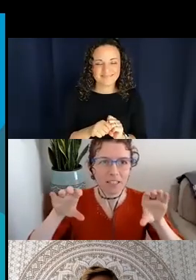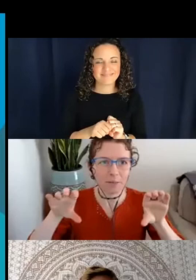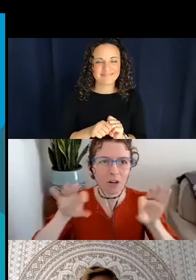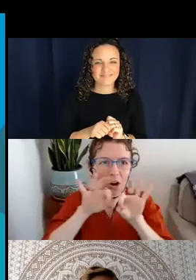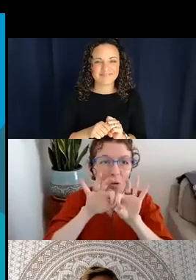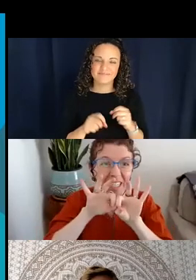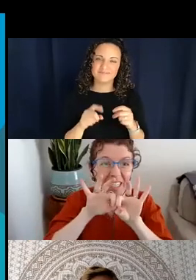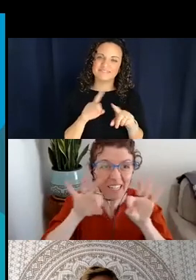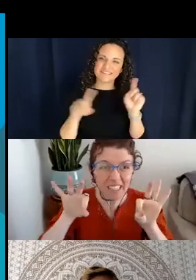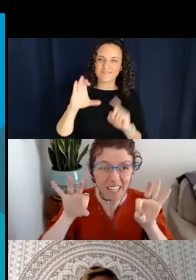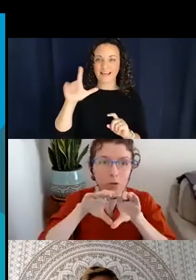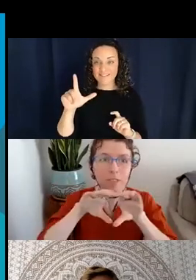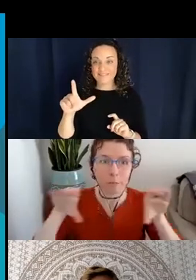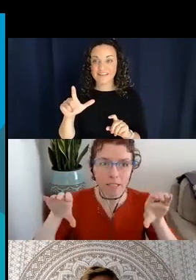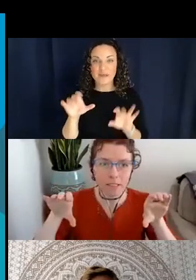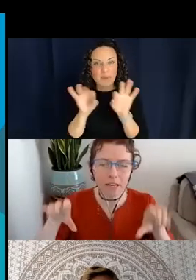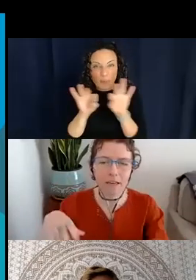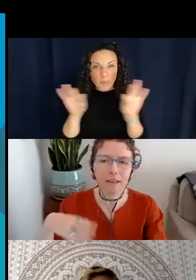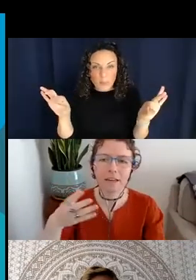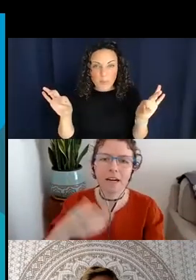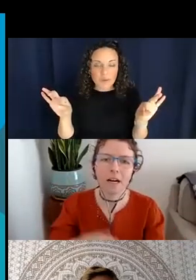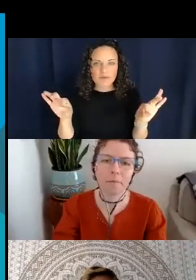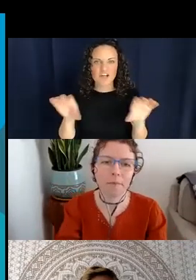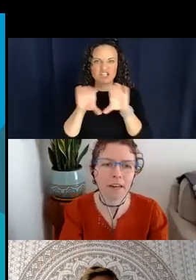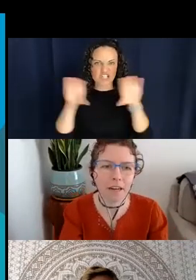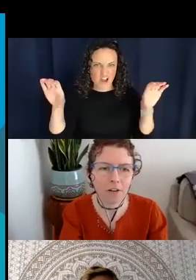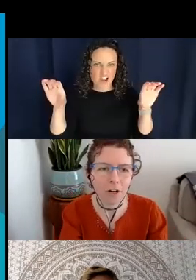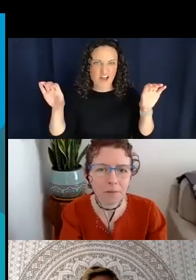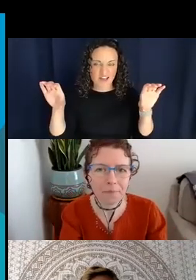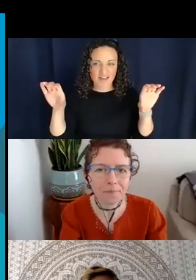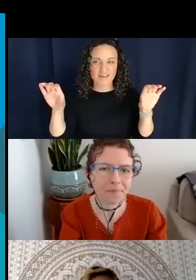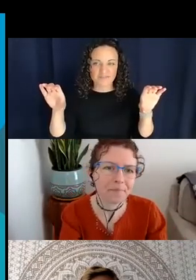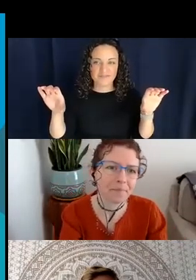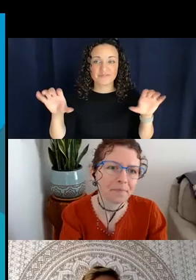know, it wasn't a little stick like this, it was a big stick. And in Navajo?